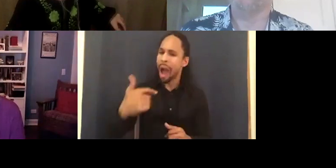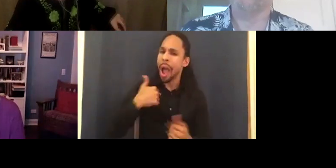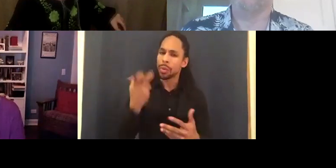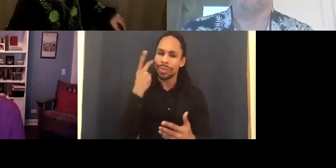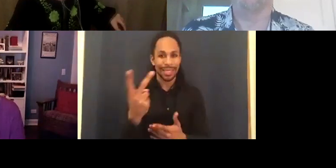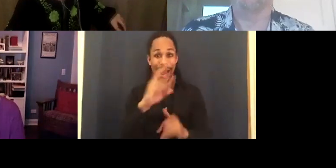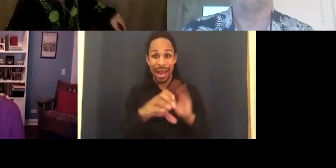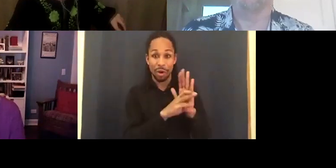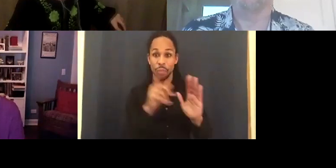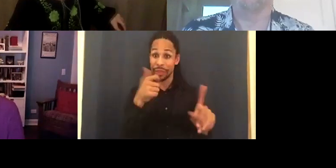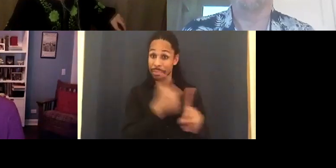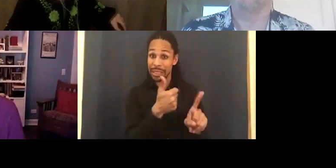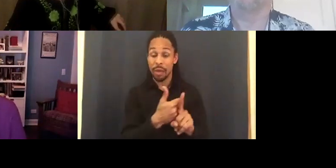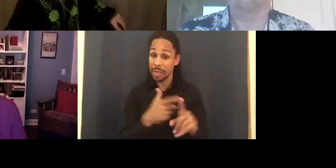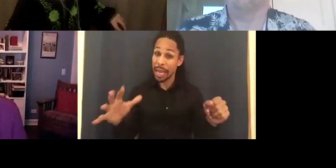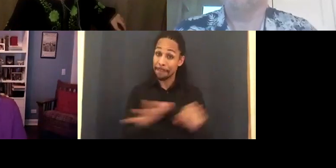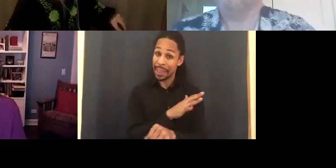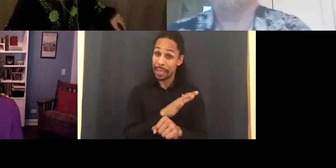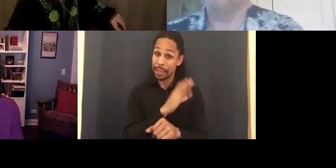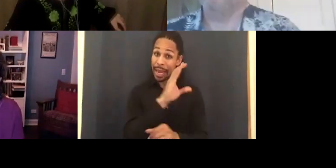engaging. That I want to watch them or know